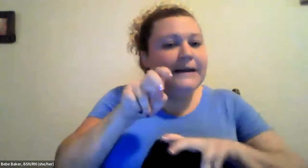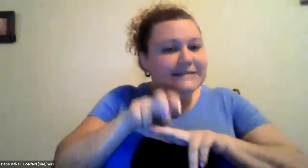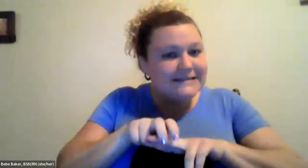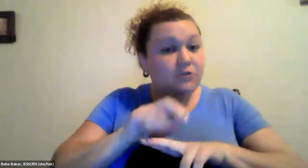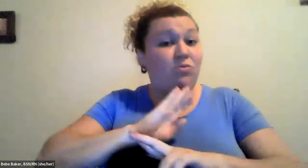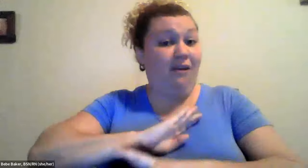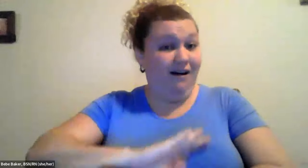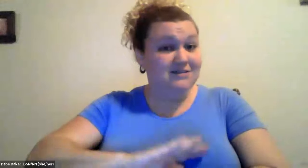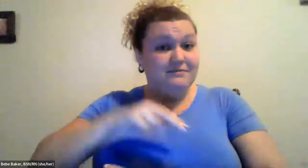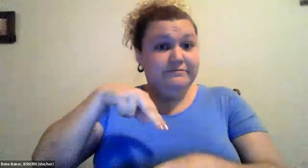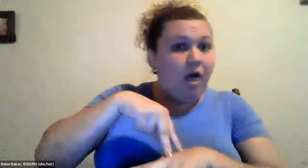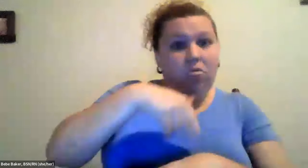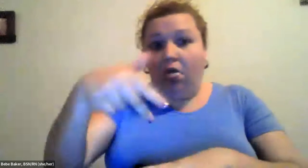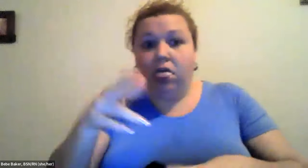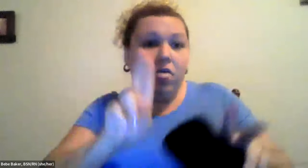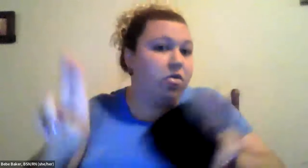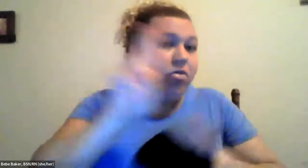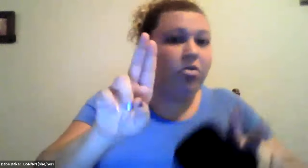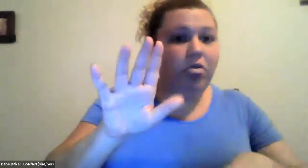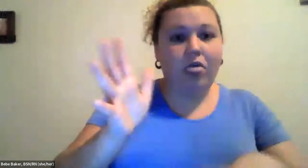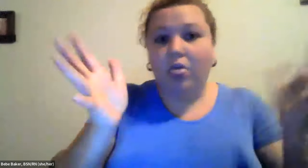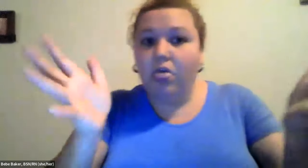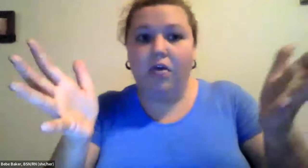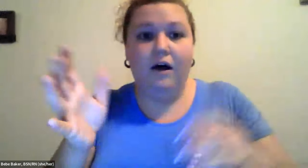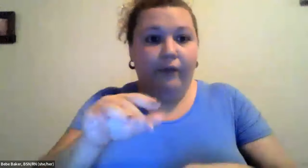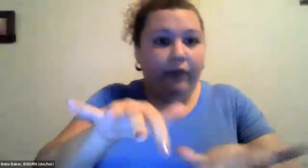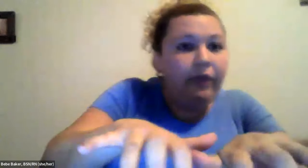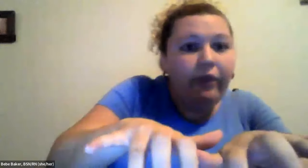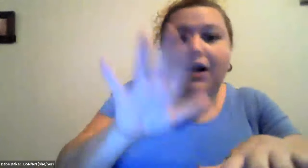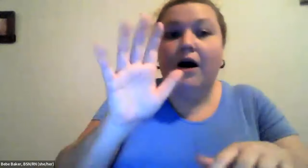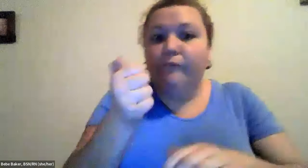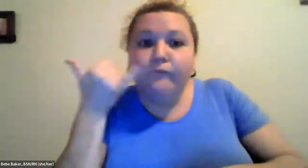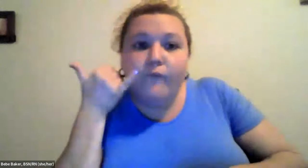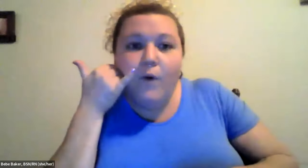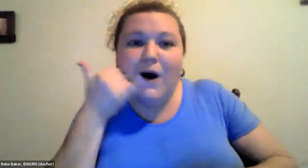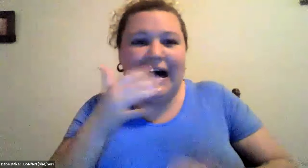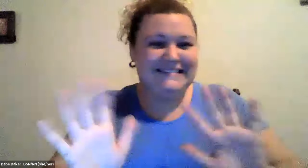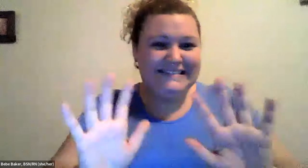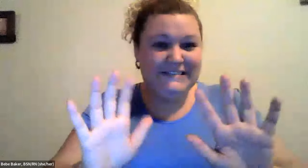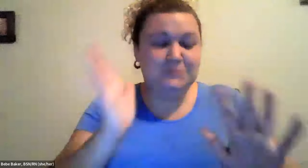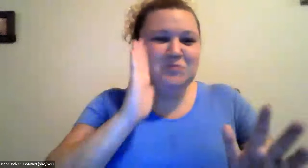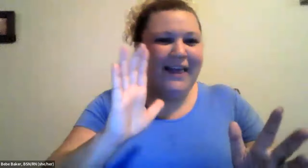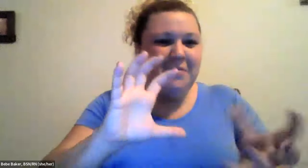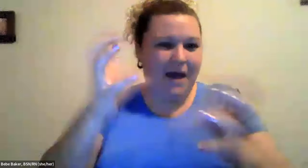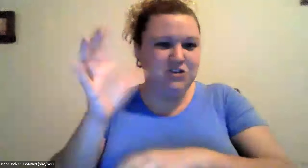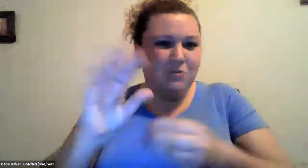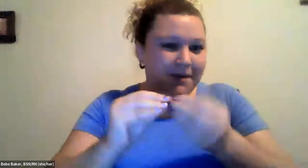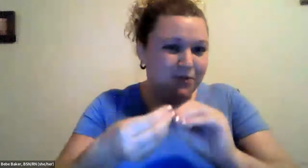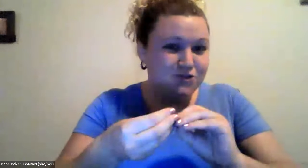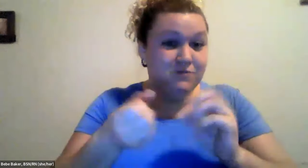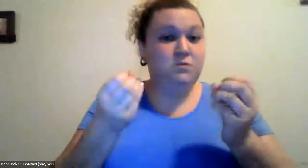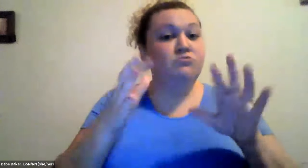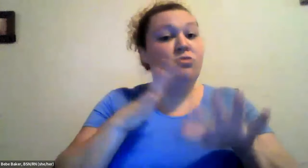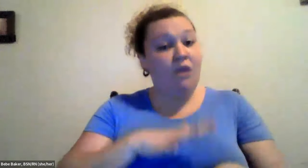Cristine Saunders: So you have to be sitting and relaxed if you're up and moving around or chatting or on the computer on your phone it'll mess up your number.